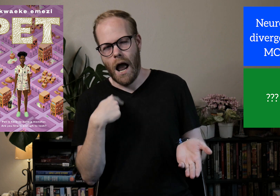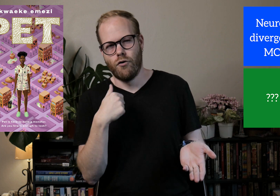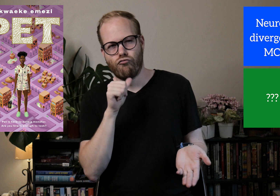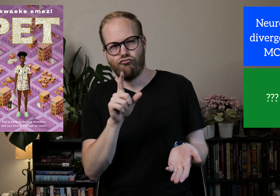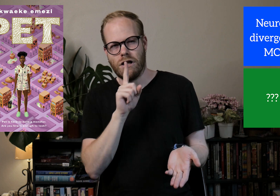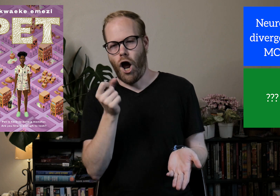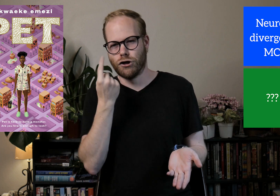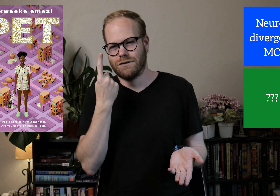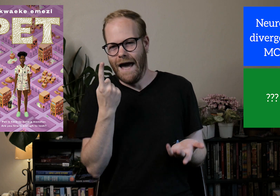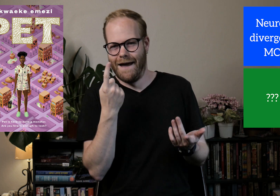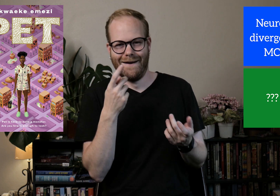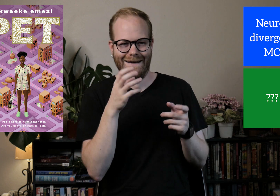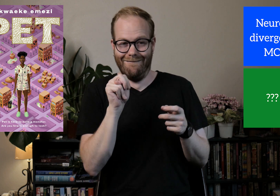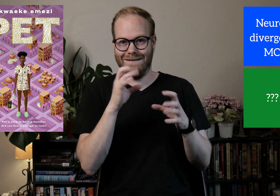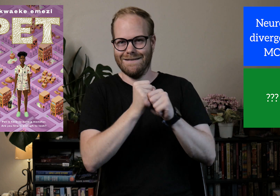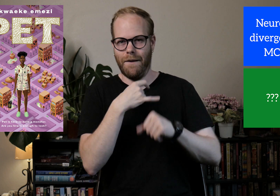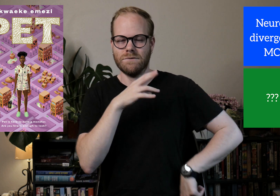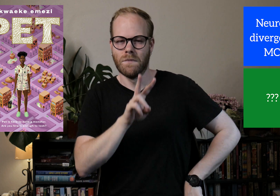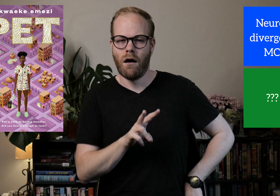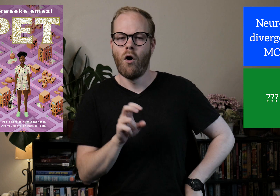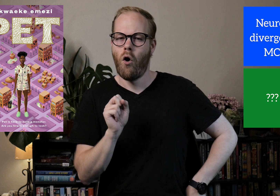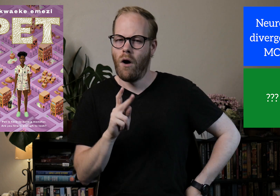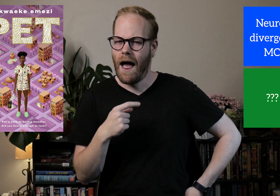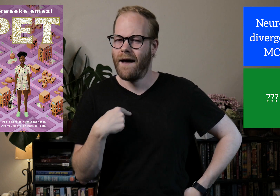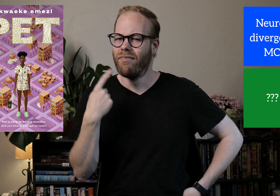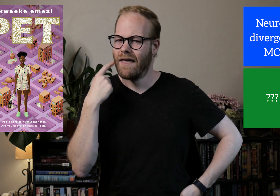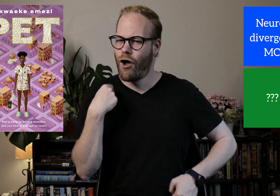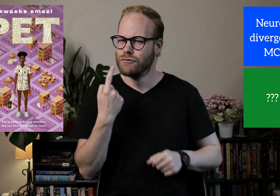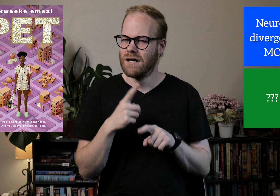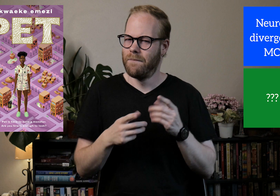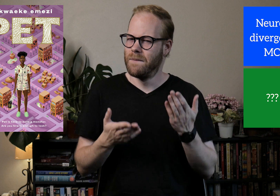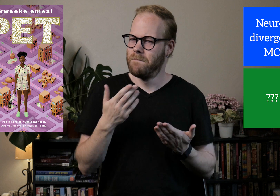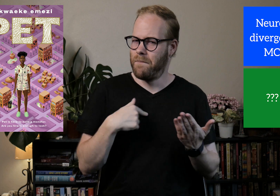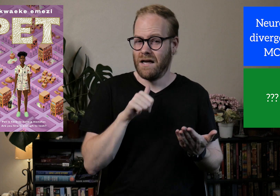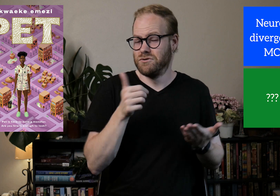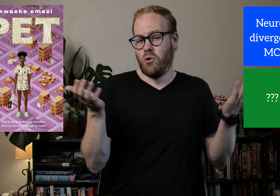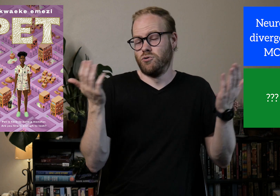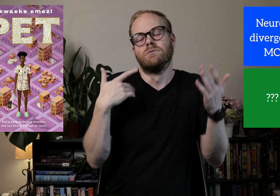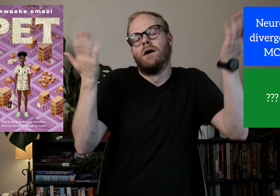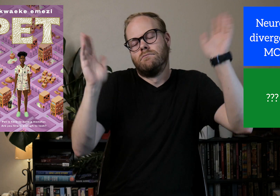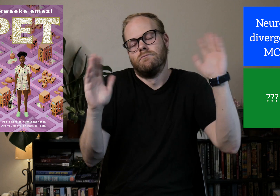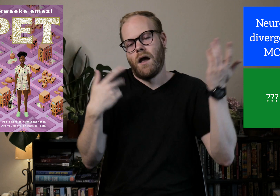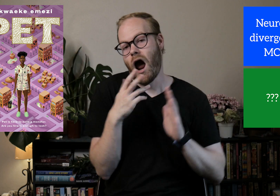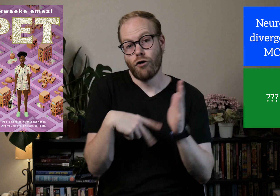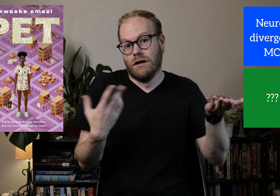I don't really understand, even the synopsis, I'm like okay, I think I understand but maybe I don't? I'll read it!